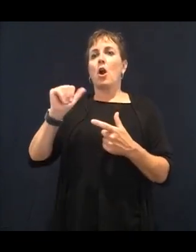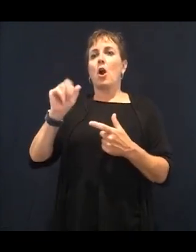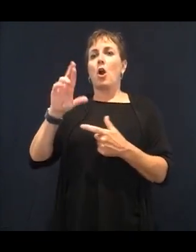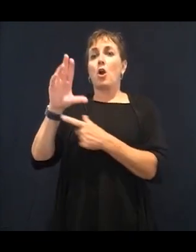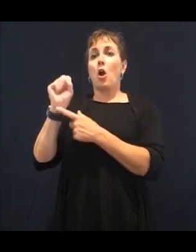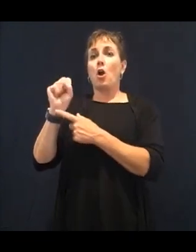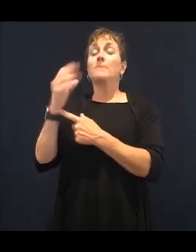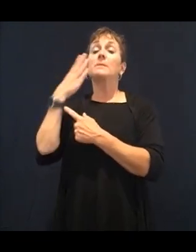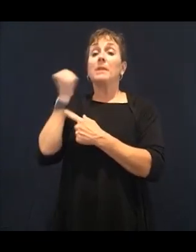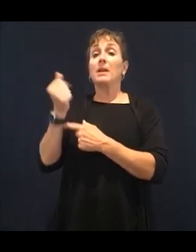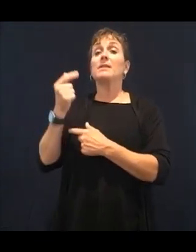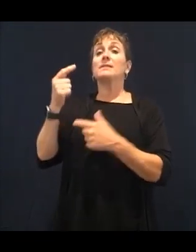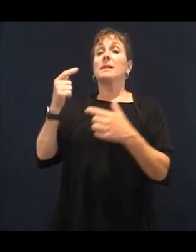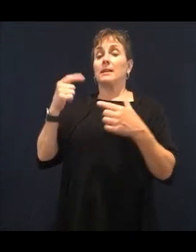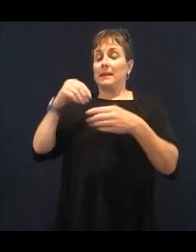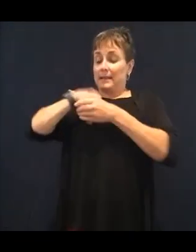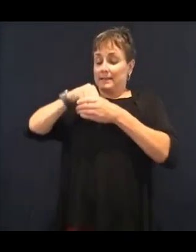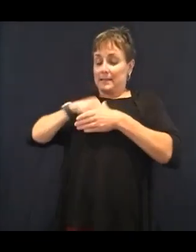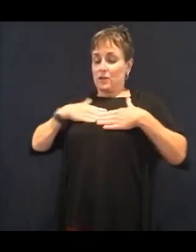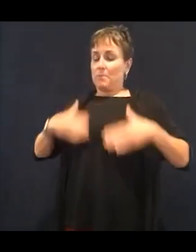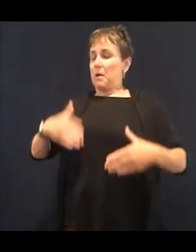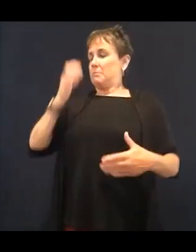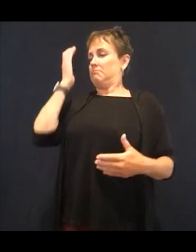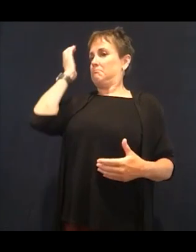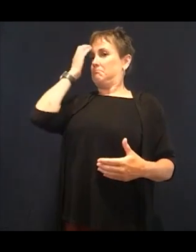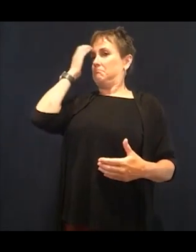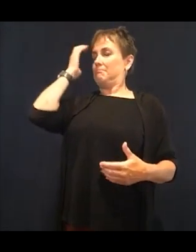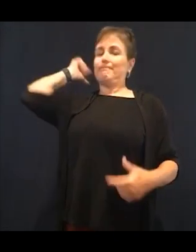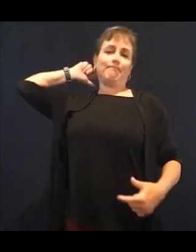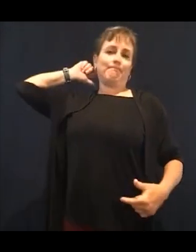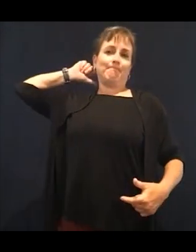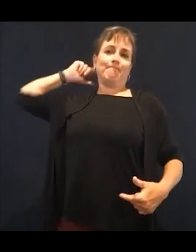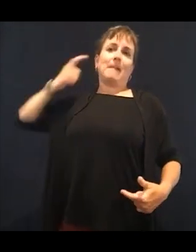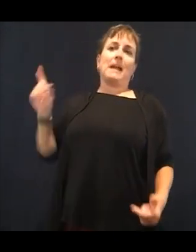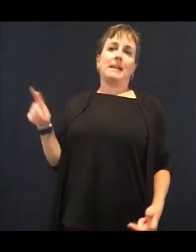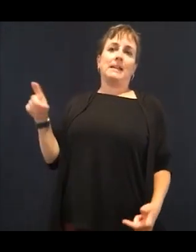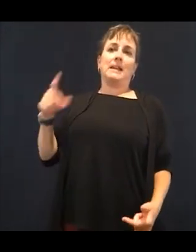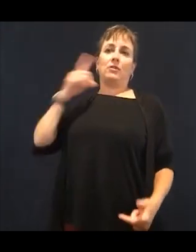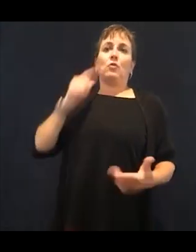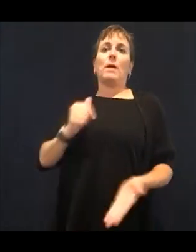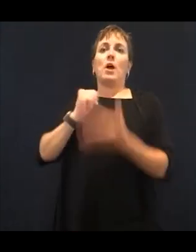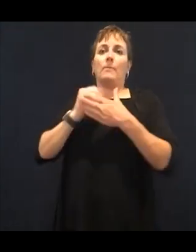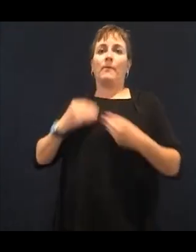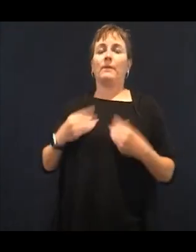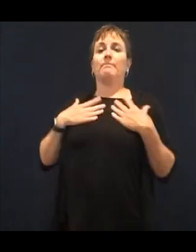we've kind of taught our body these habits and what to go to food